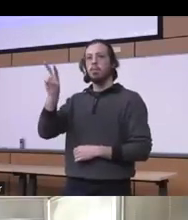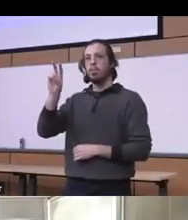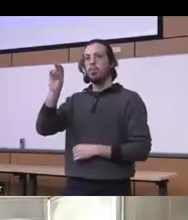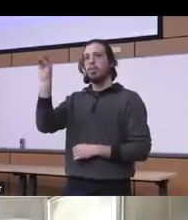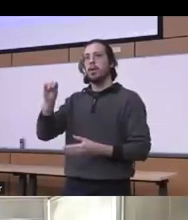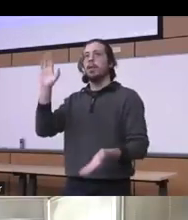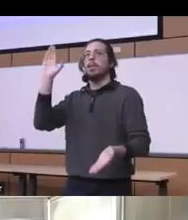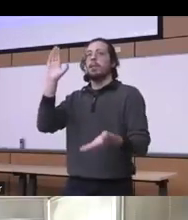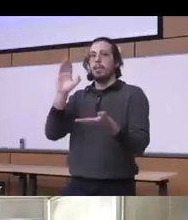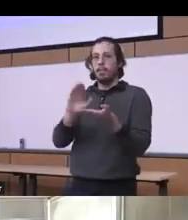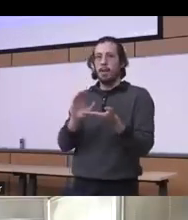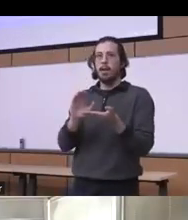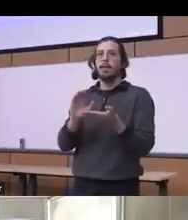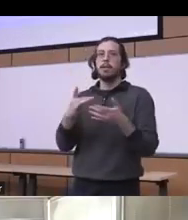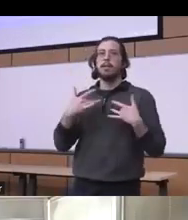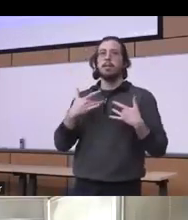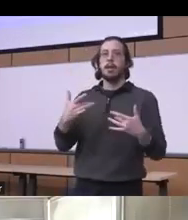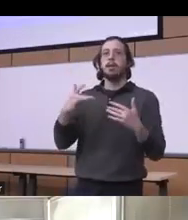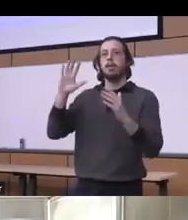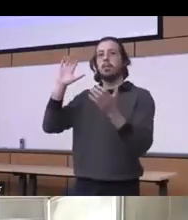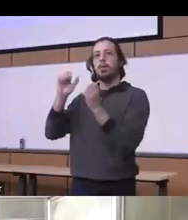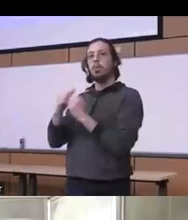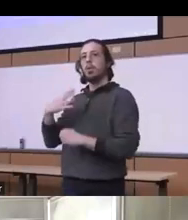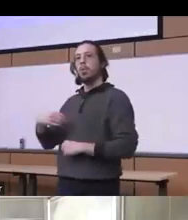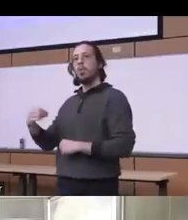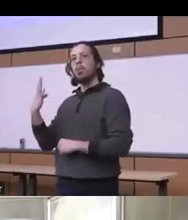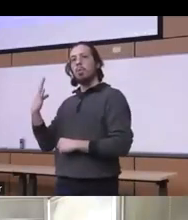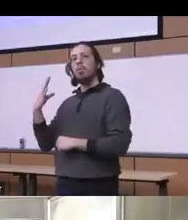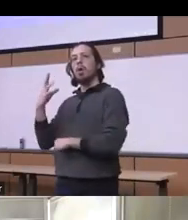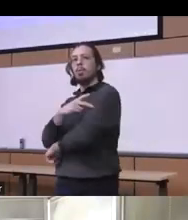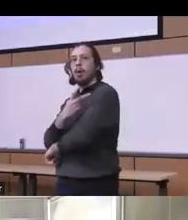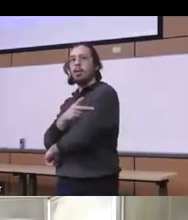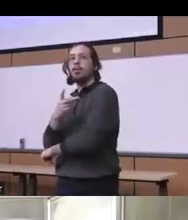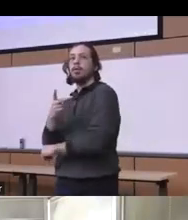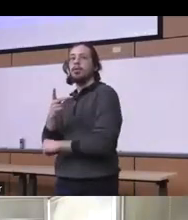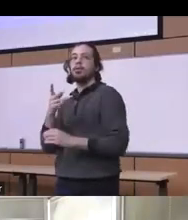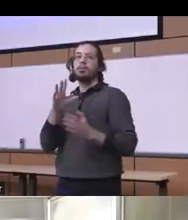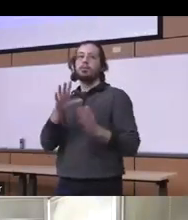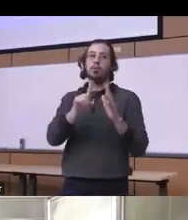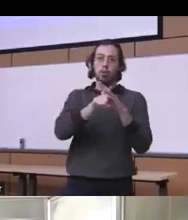usage disorders and we controlled for gender age and Medicaid eligibility and we have really kind